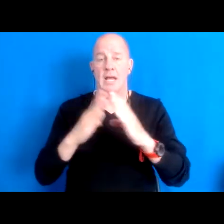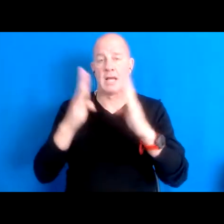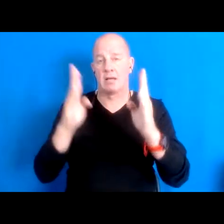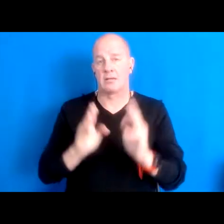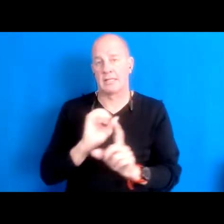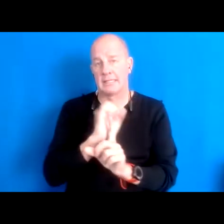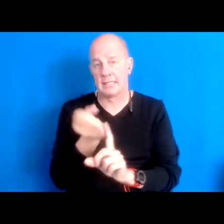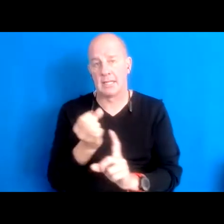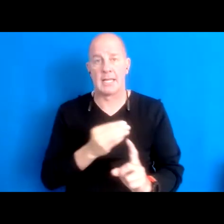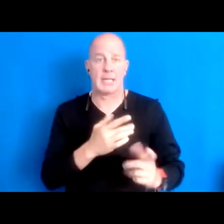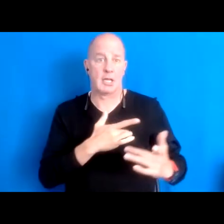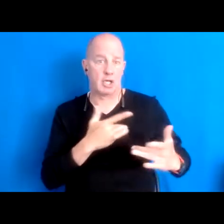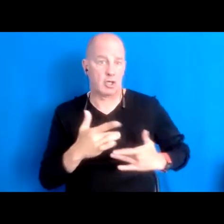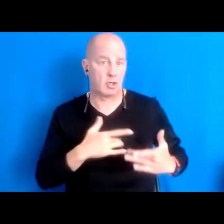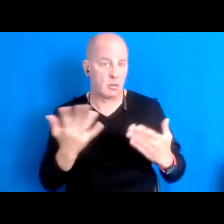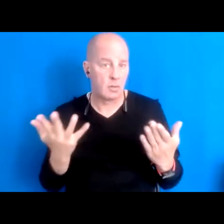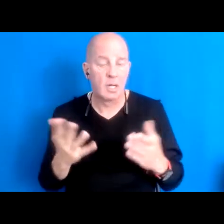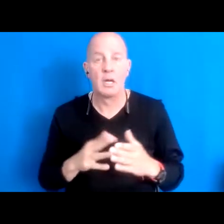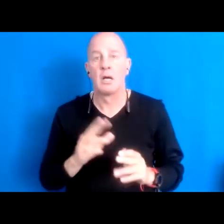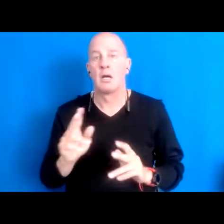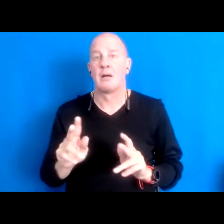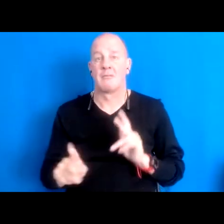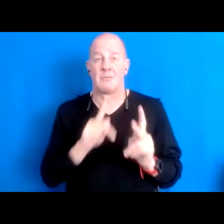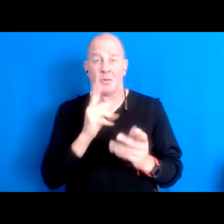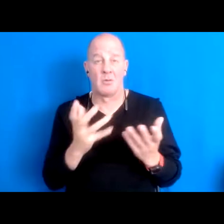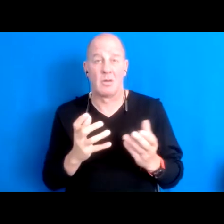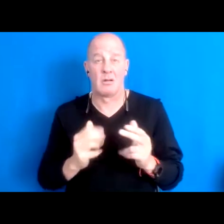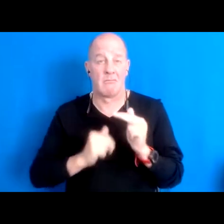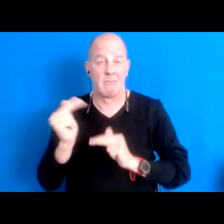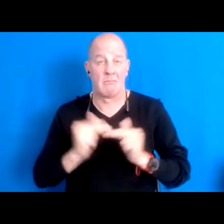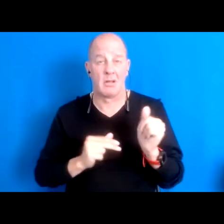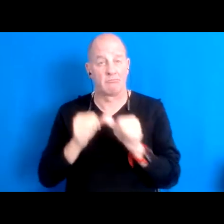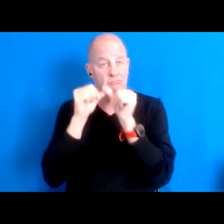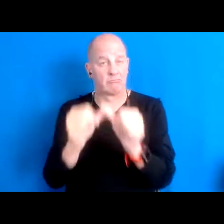as well. 15:48:28 I don't know people really want to build like permanent housing structures around here.